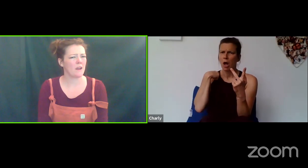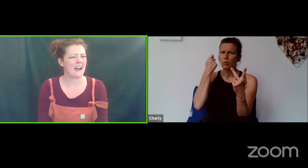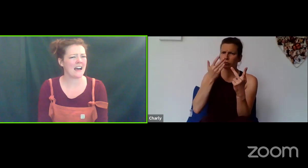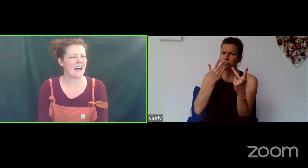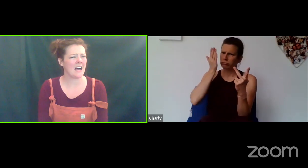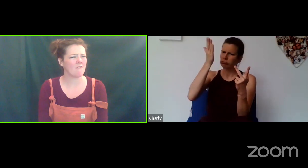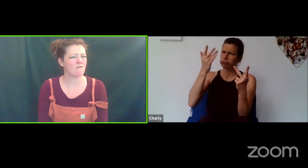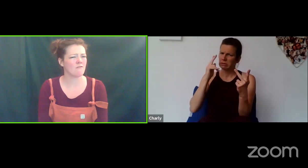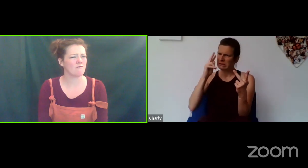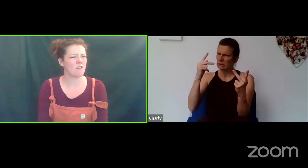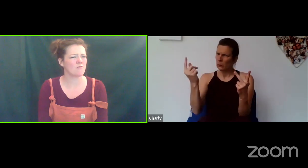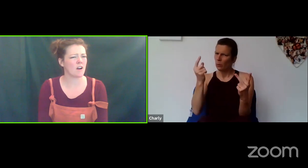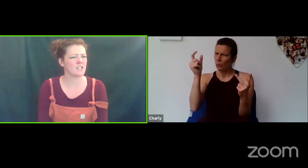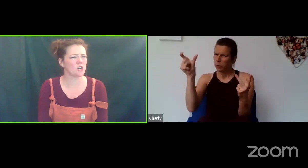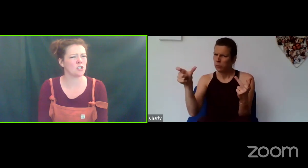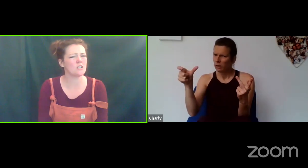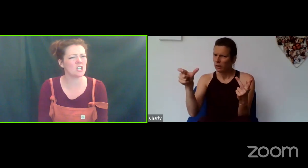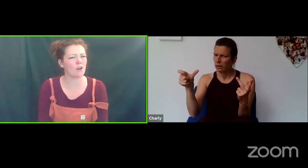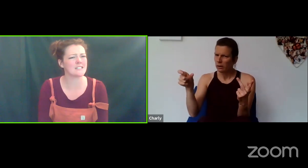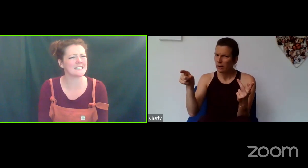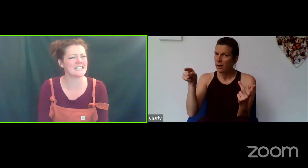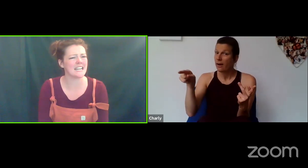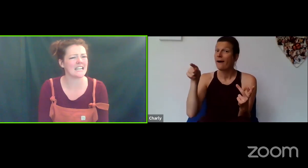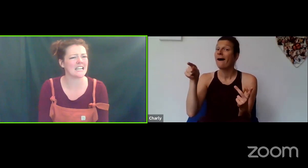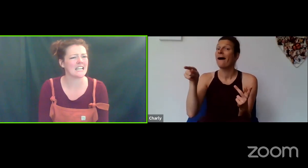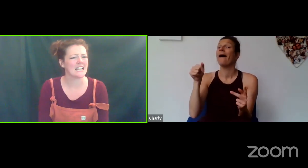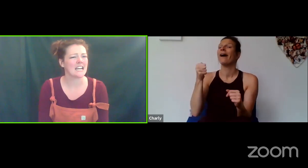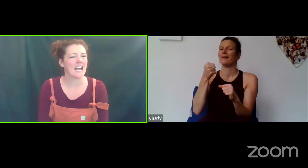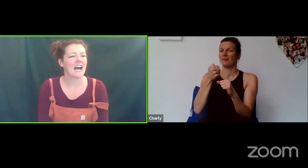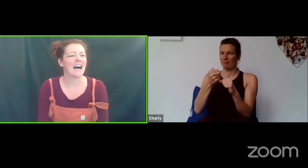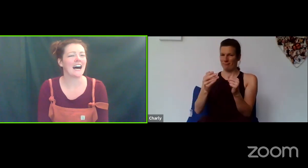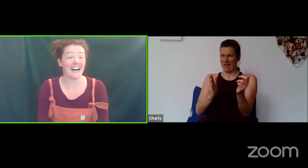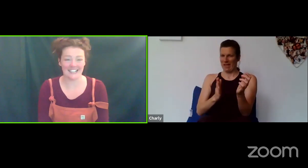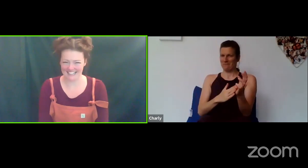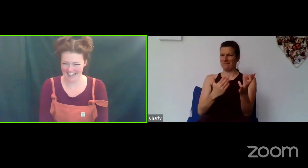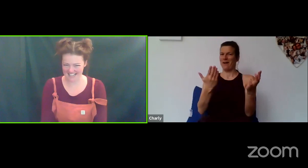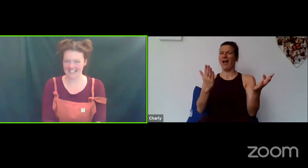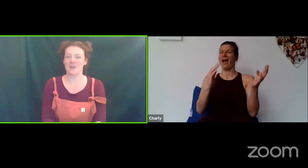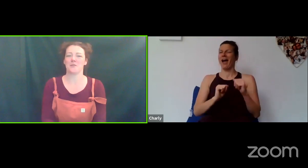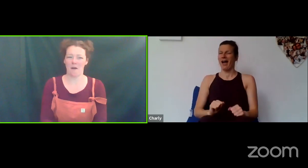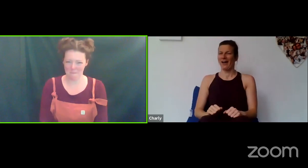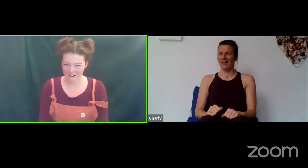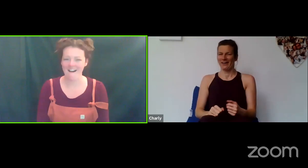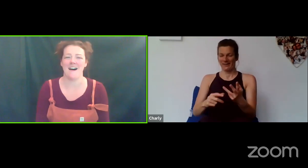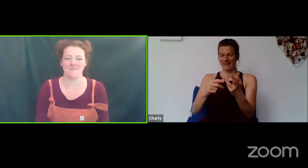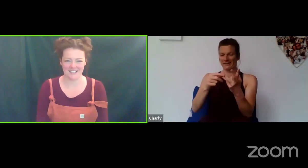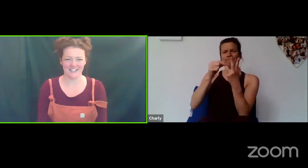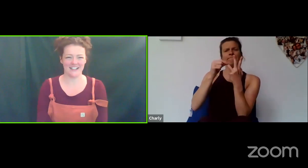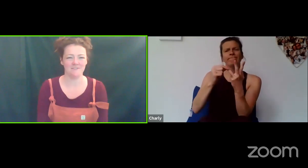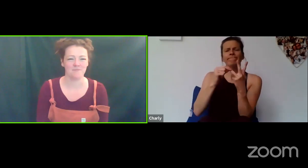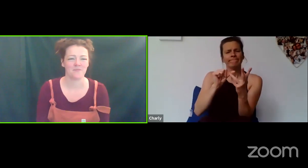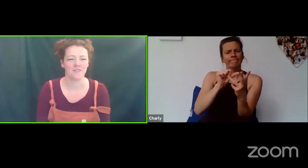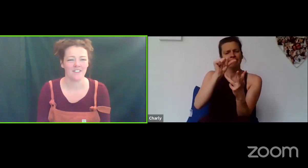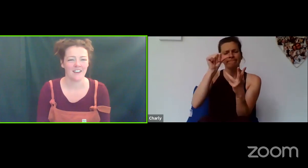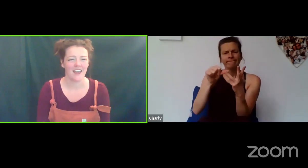who do we have... Red Riding Hood, who did she go to see? Yes, Grandma! Absolutely.